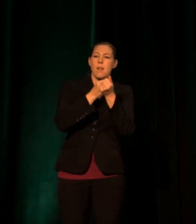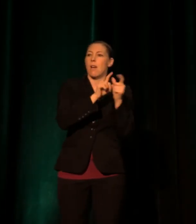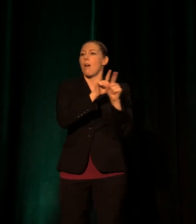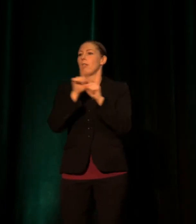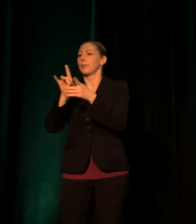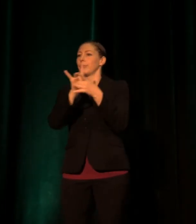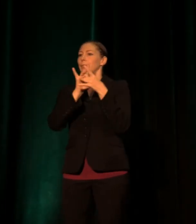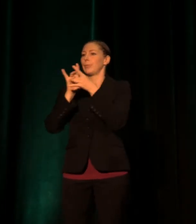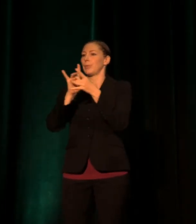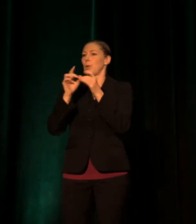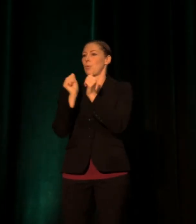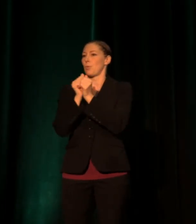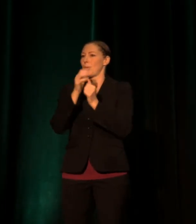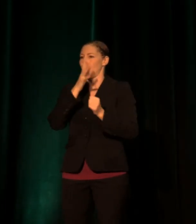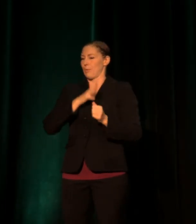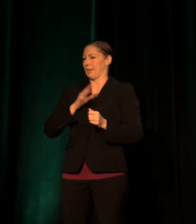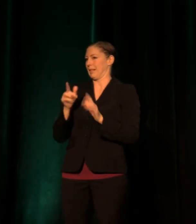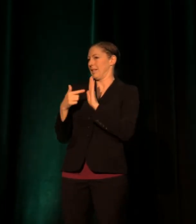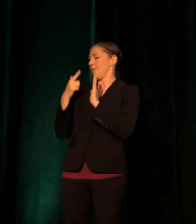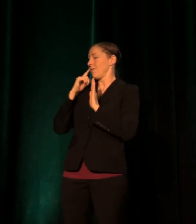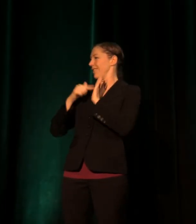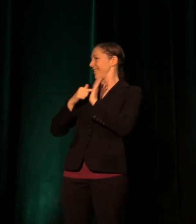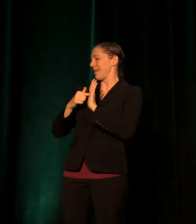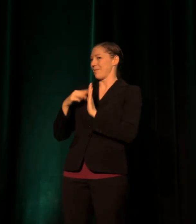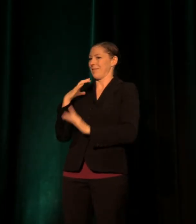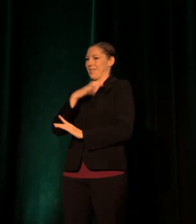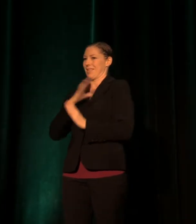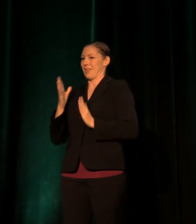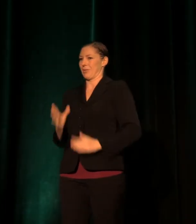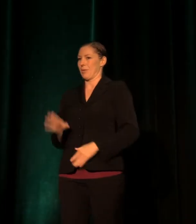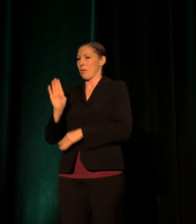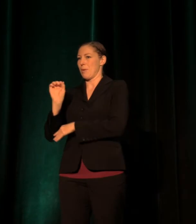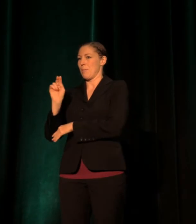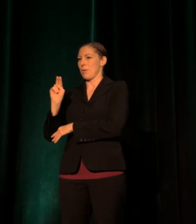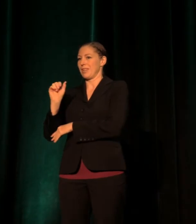like Congresswoman Suzanne Bonamici. Thank you, Suzanne.